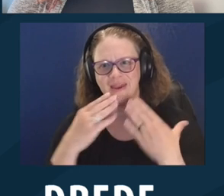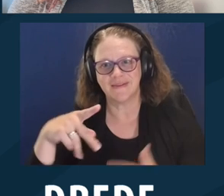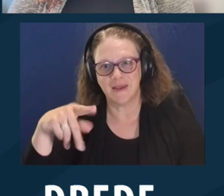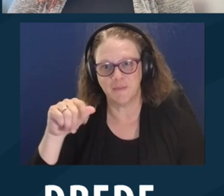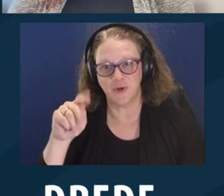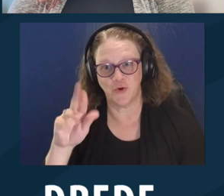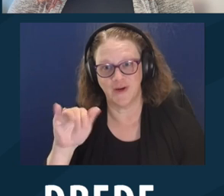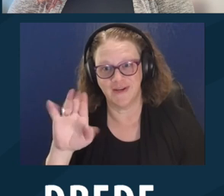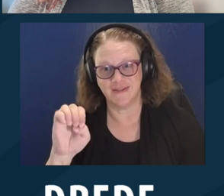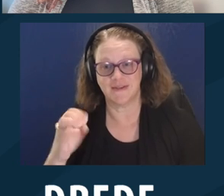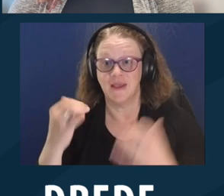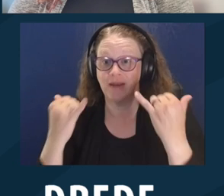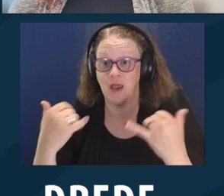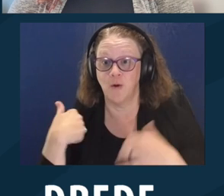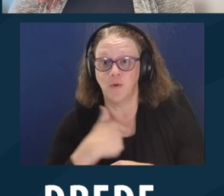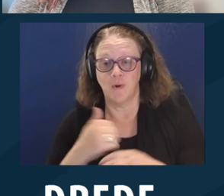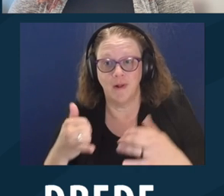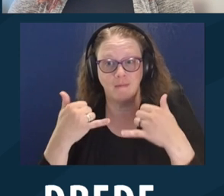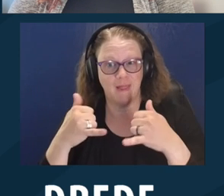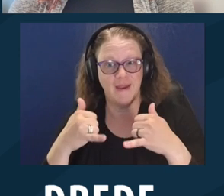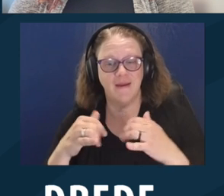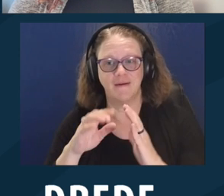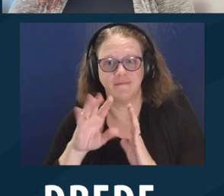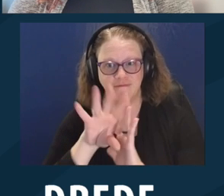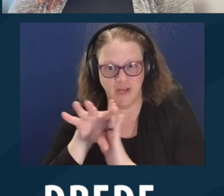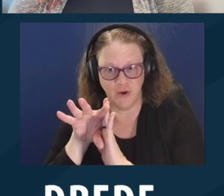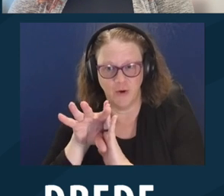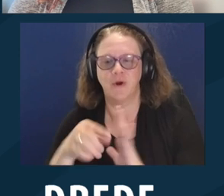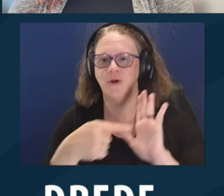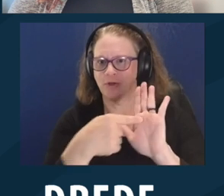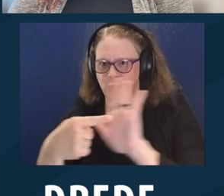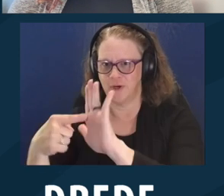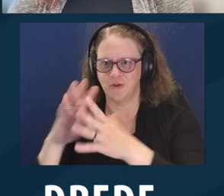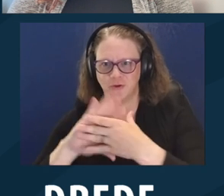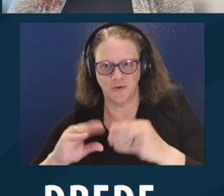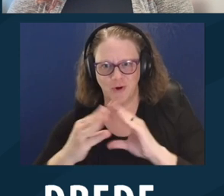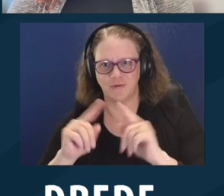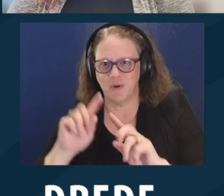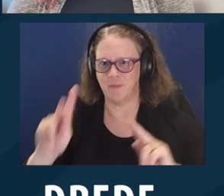Thanks, Patrice. We will now play a video showcasing stories from people around the country